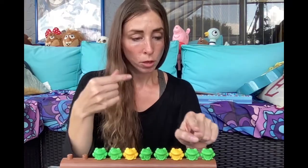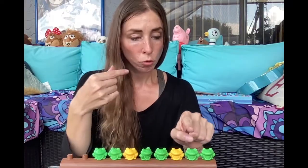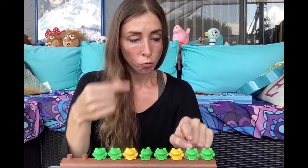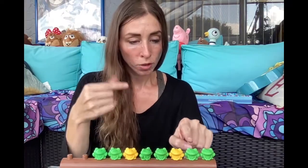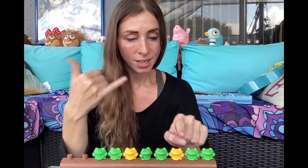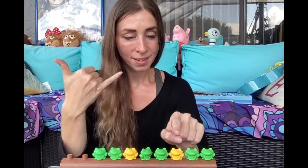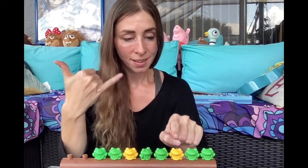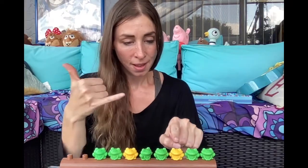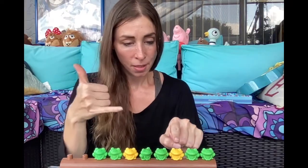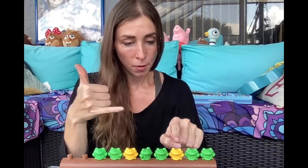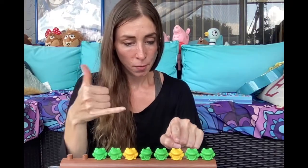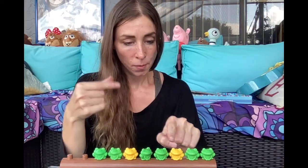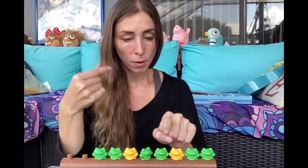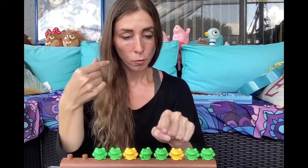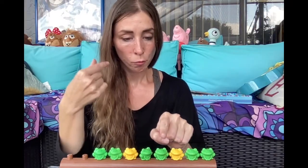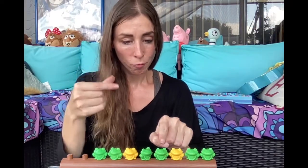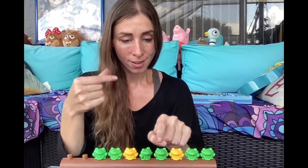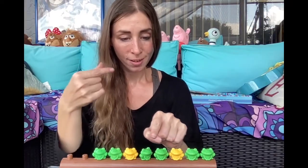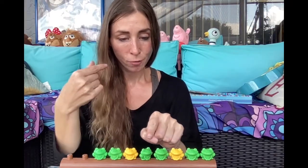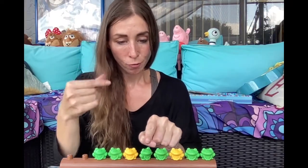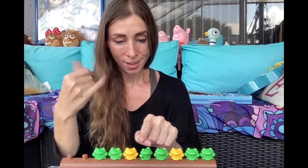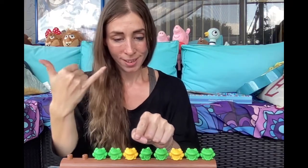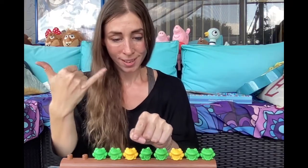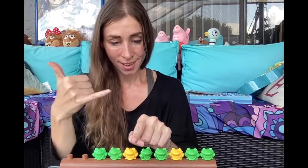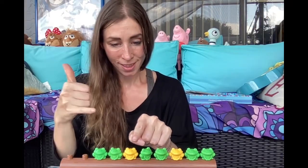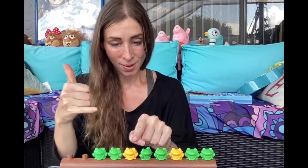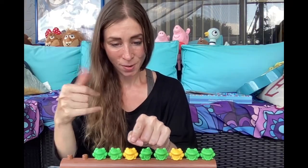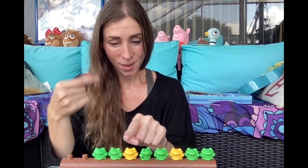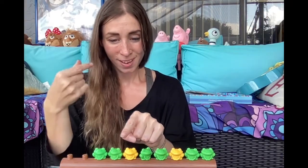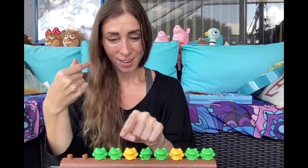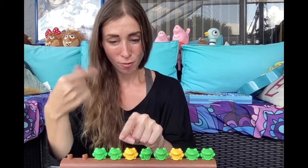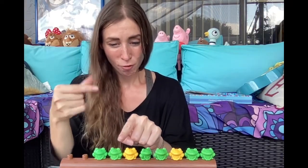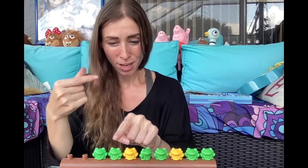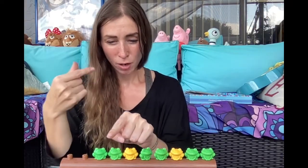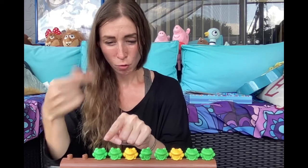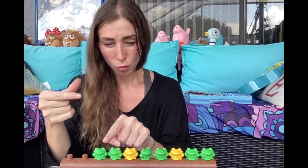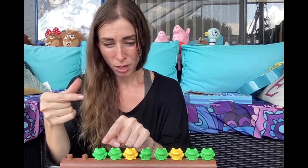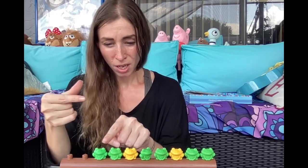Green green yellow green green yellow green green...